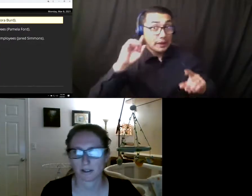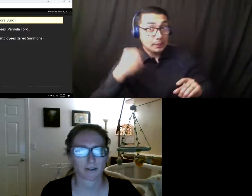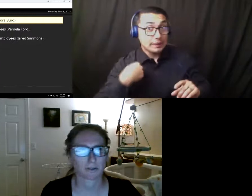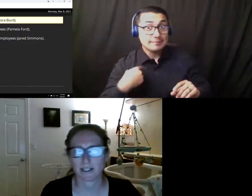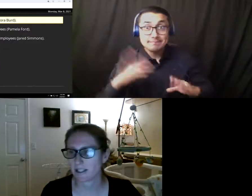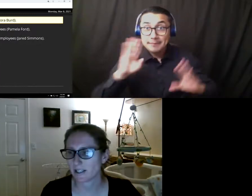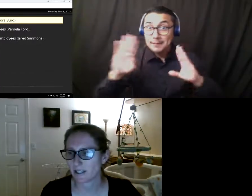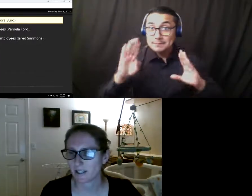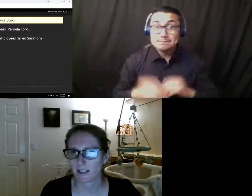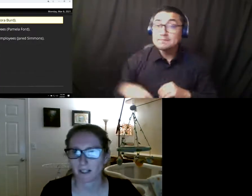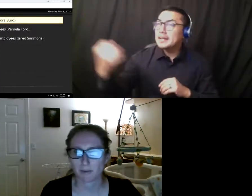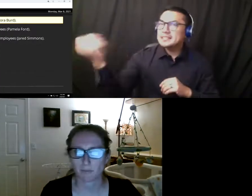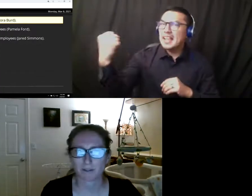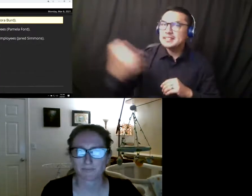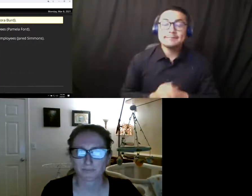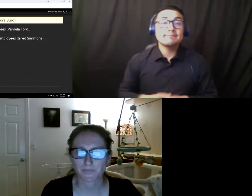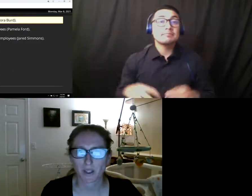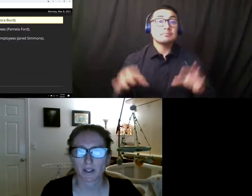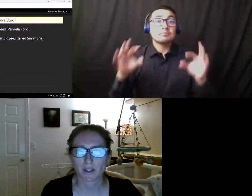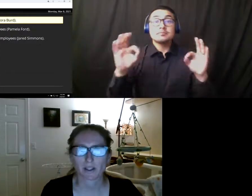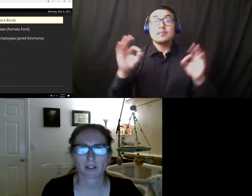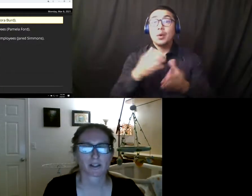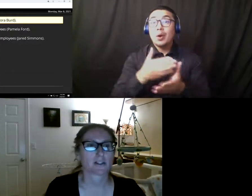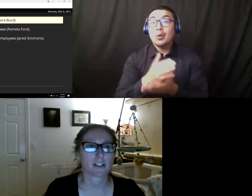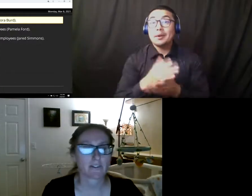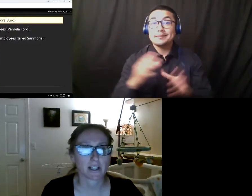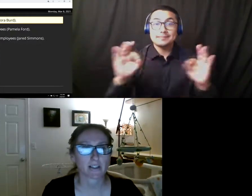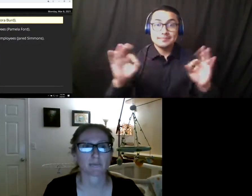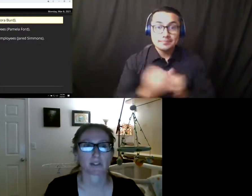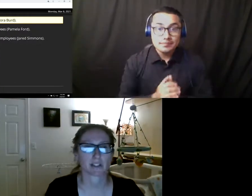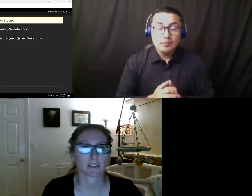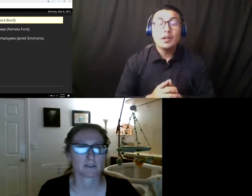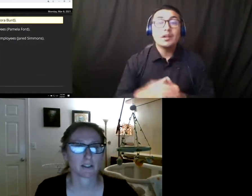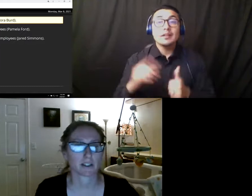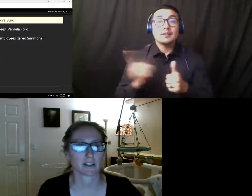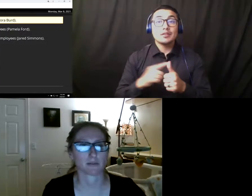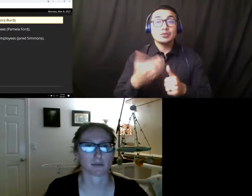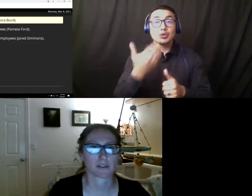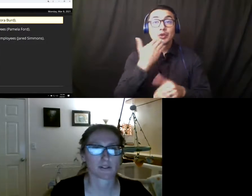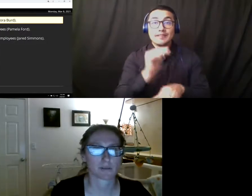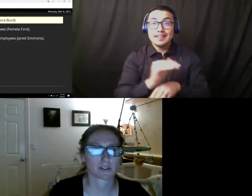Alrighty uh, well, good evening President Knudson and members of the Board of